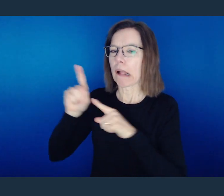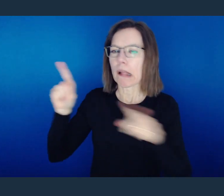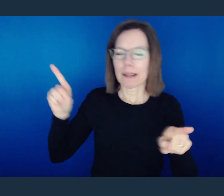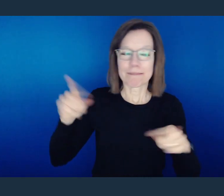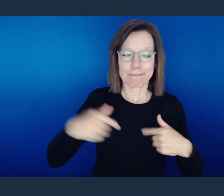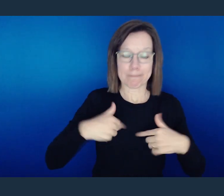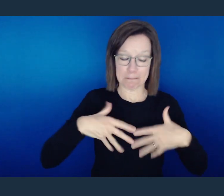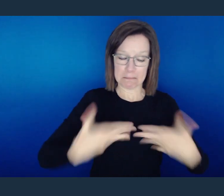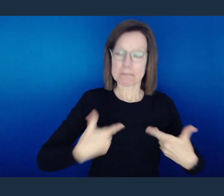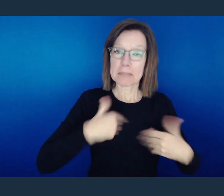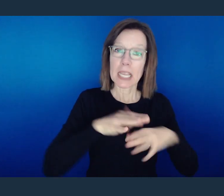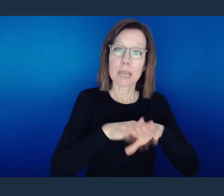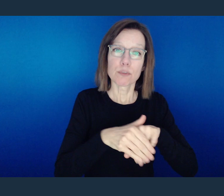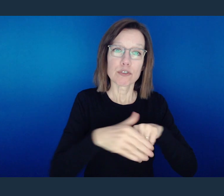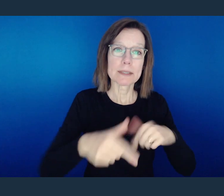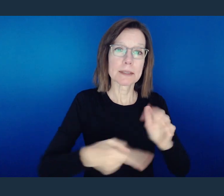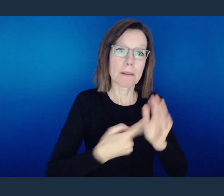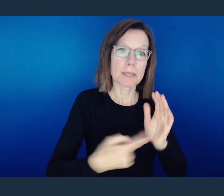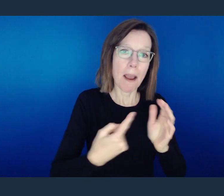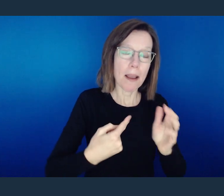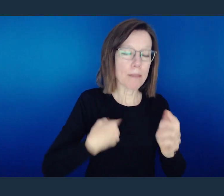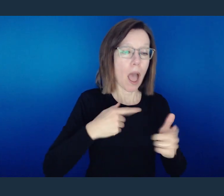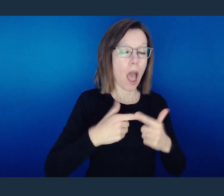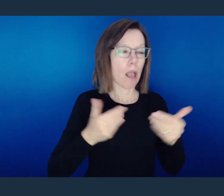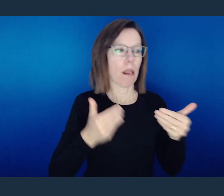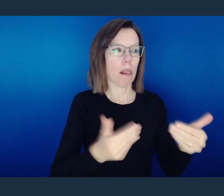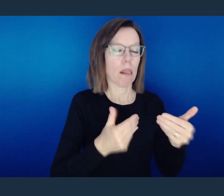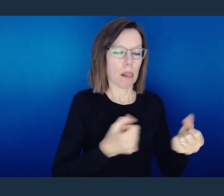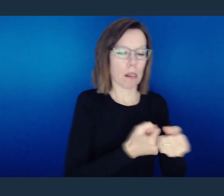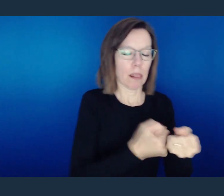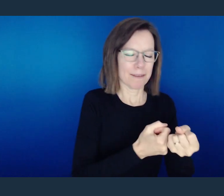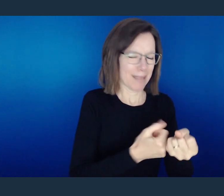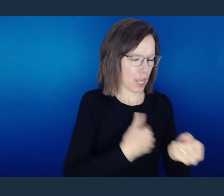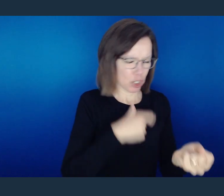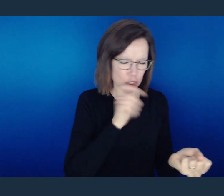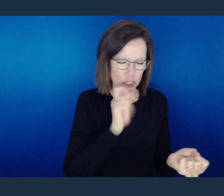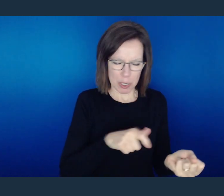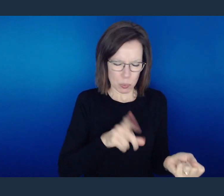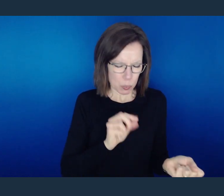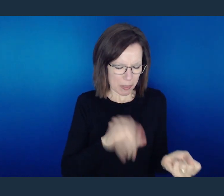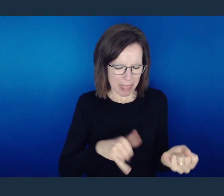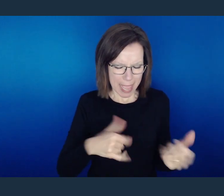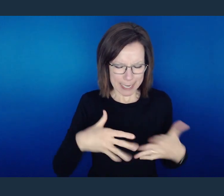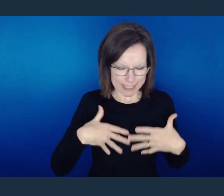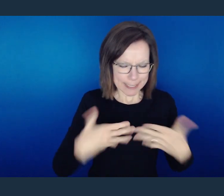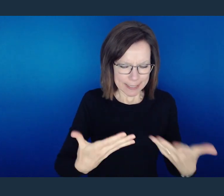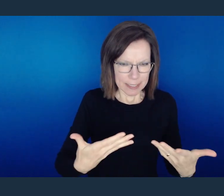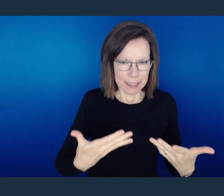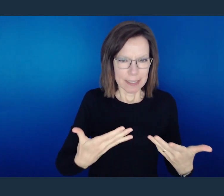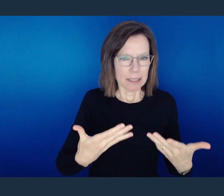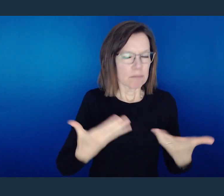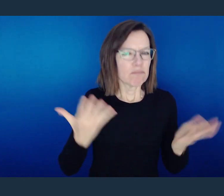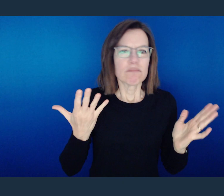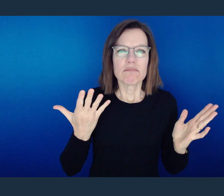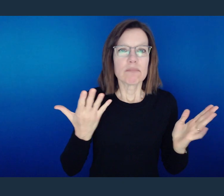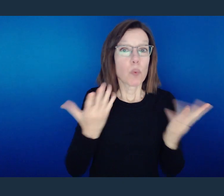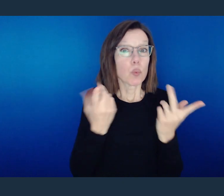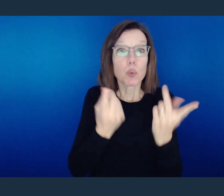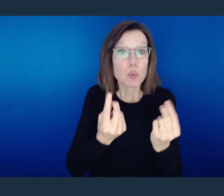fallen into hypocrisy, at times I've fallen into doing things and/or approving of things that I shouldn't have.